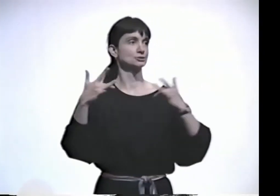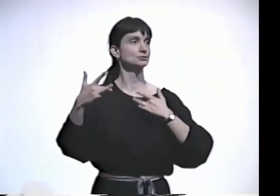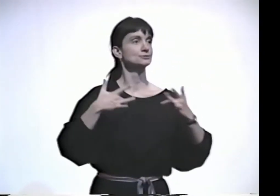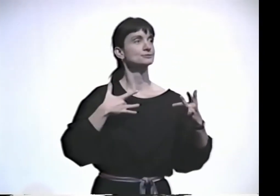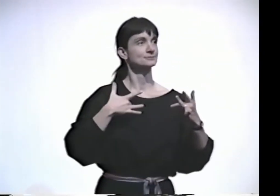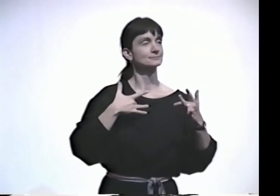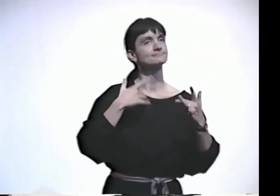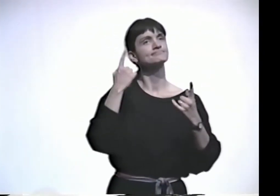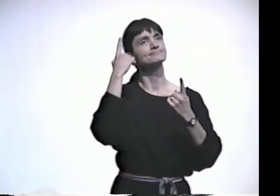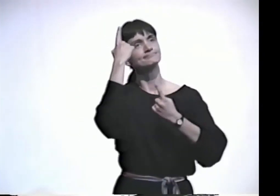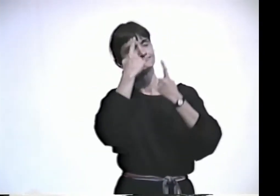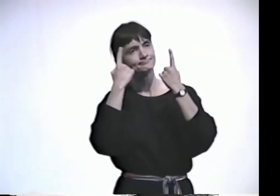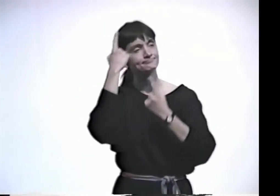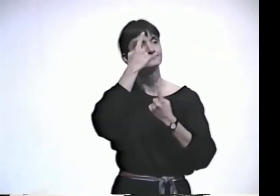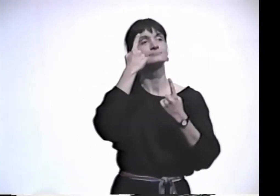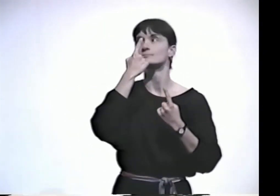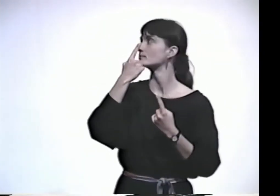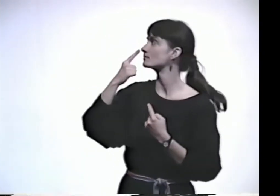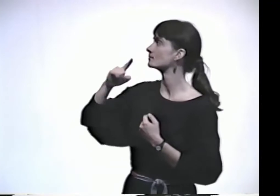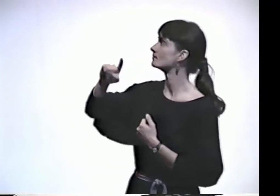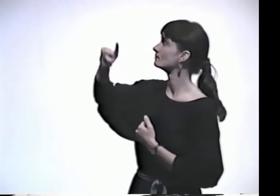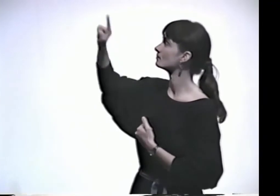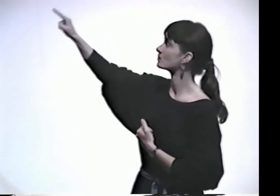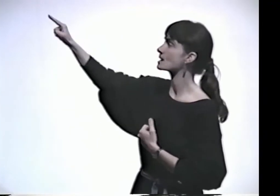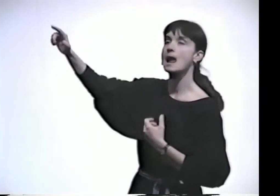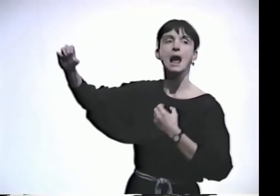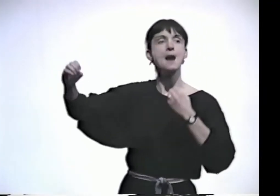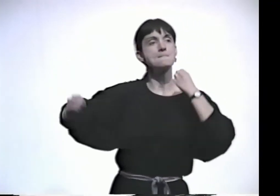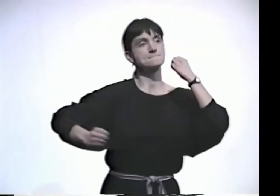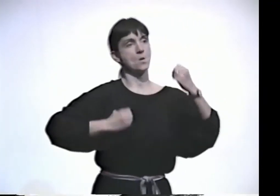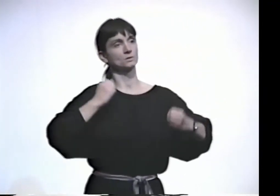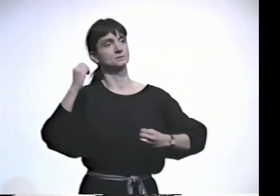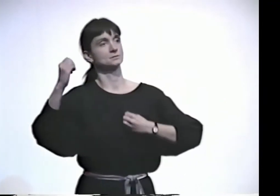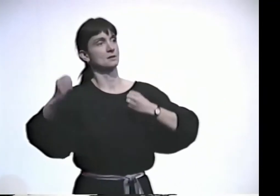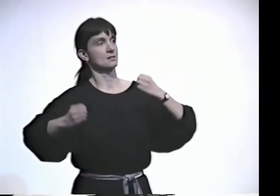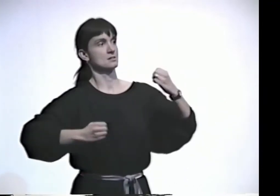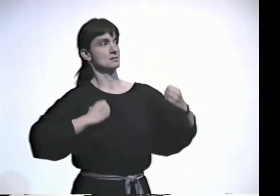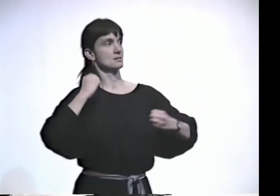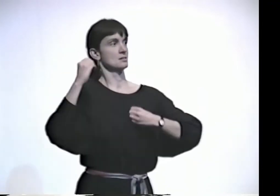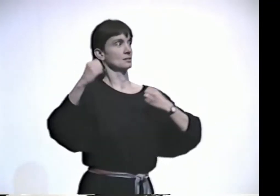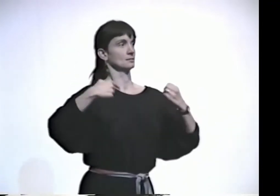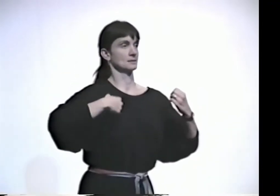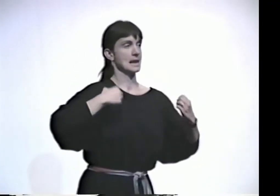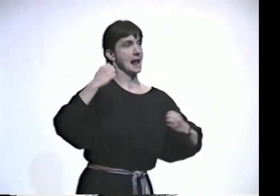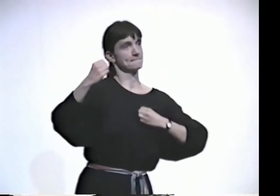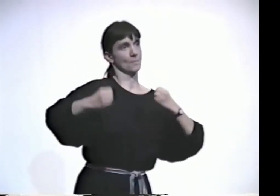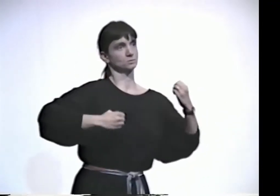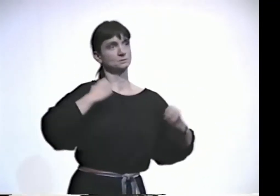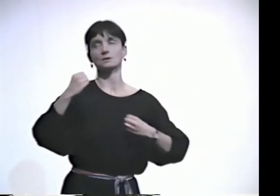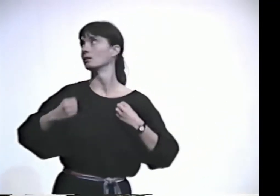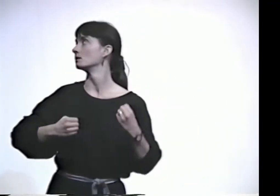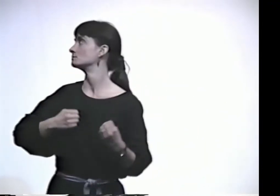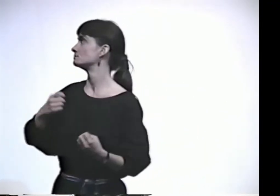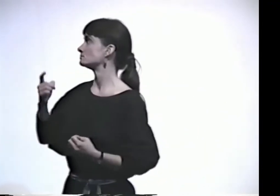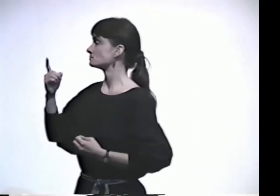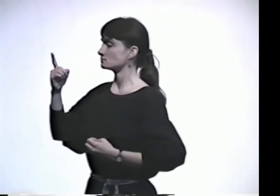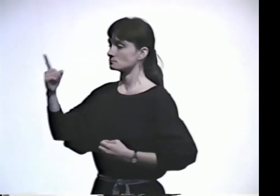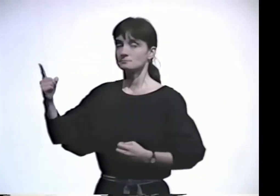OK. OTHER CONCERNS OR CONSIDERATIONS. EMOTIONS.